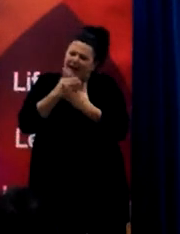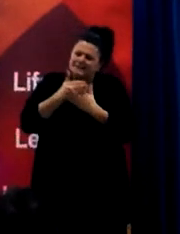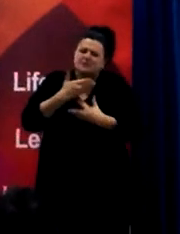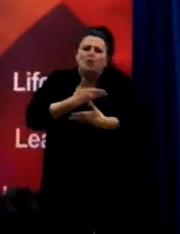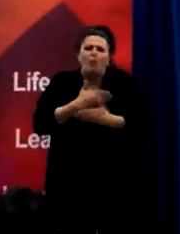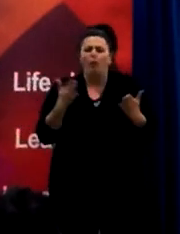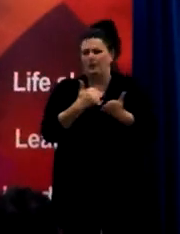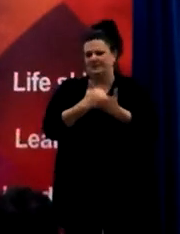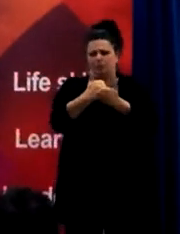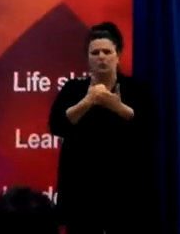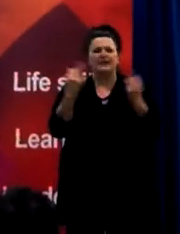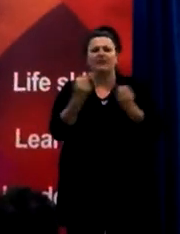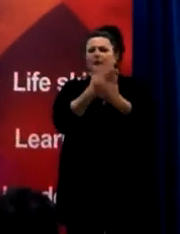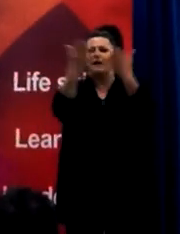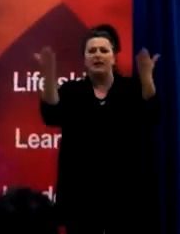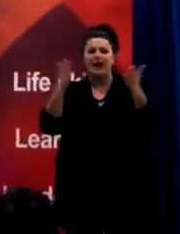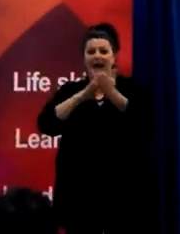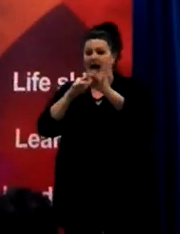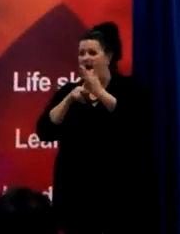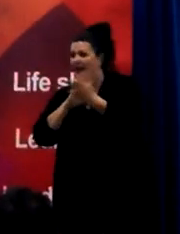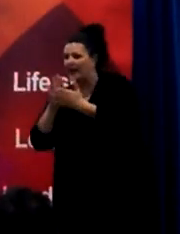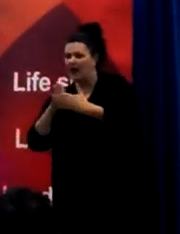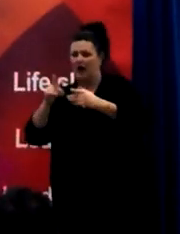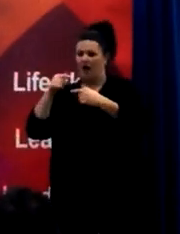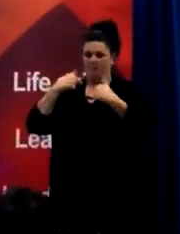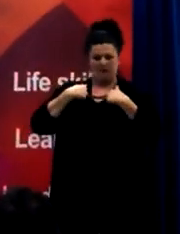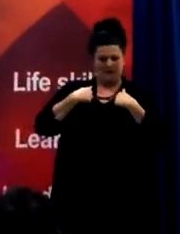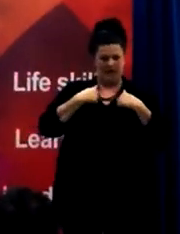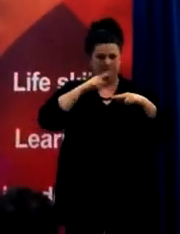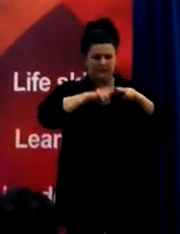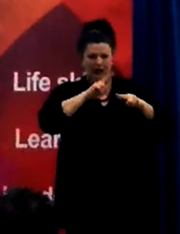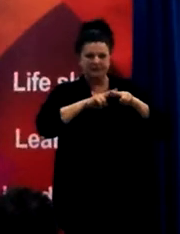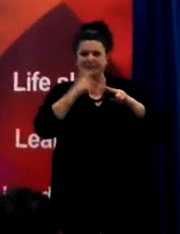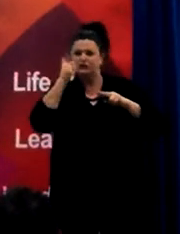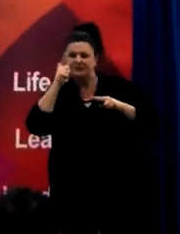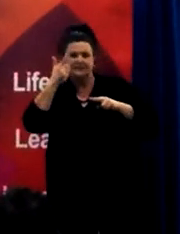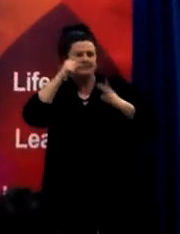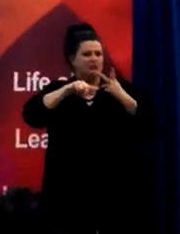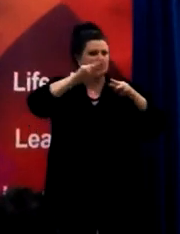Hannah, I, her dad, class teachers, teacher for the Deaf, educational psychologist,